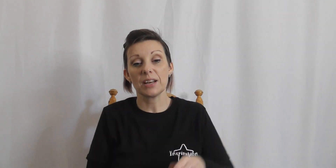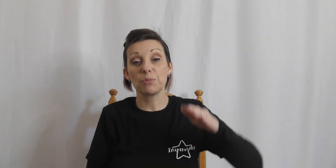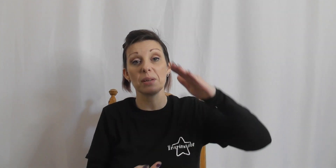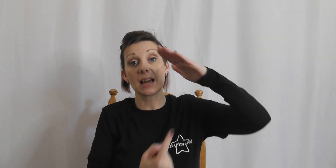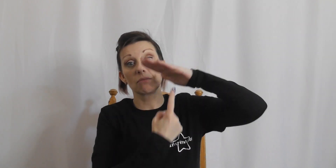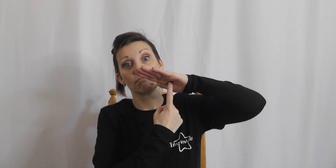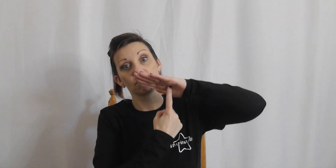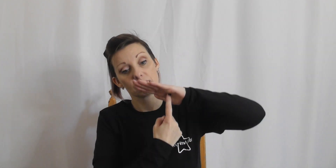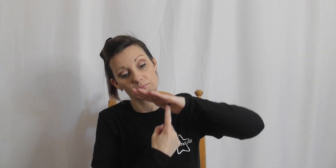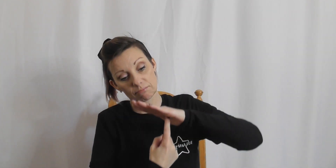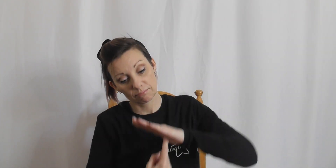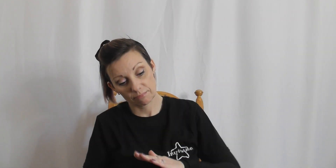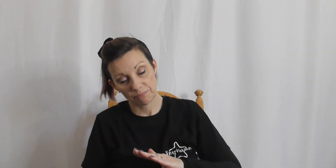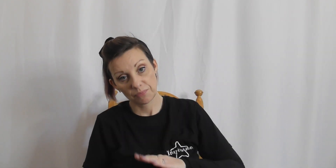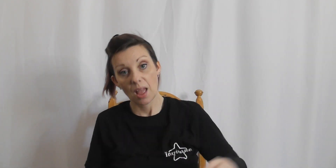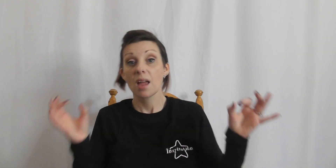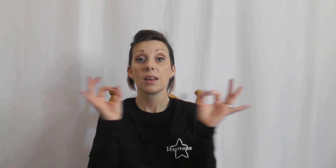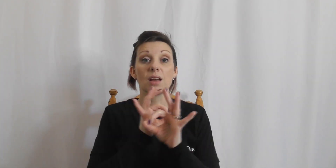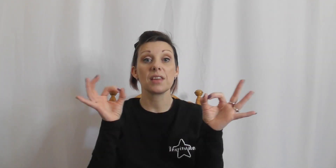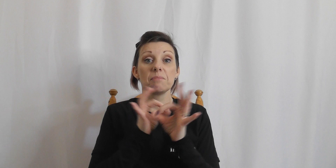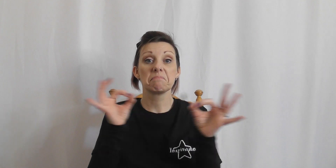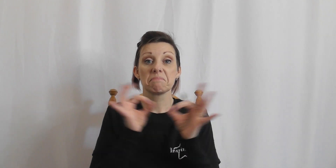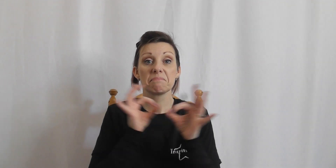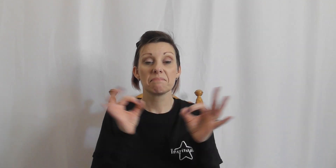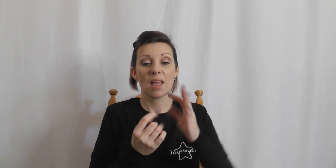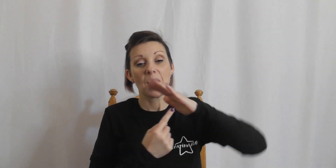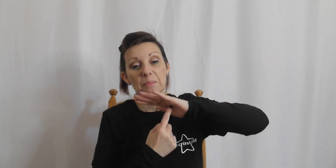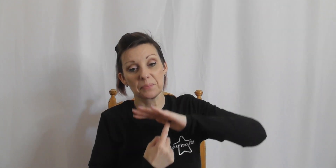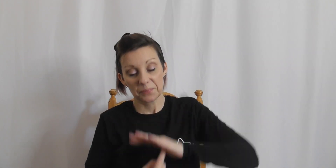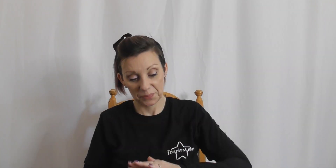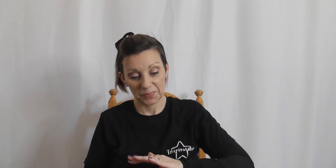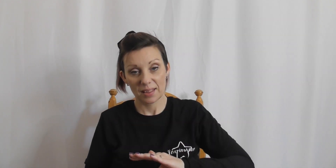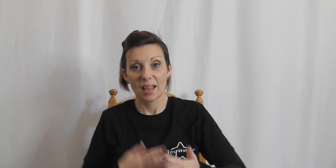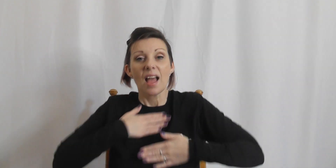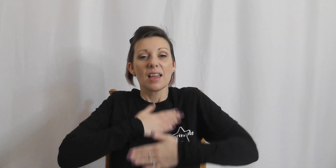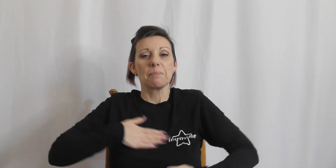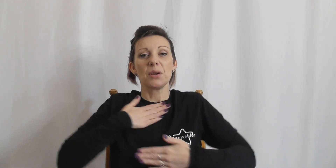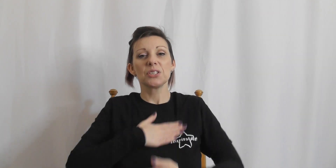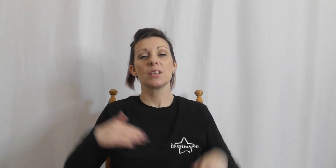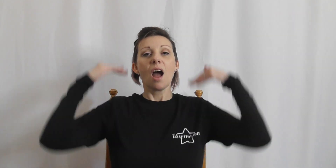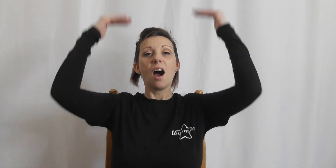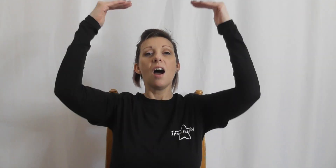bring me down nothing emotions